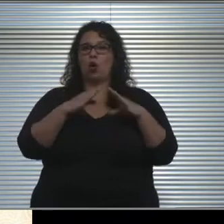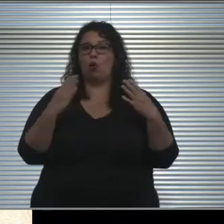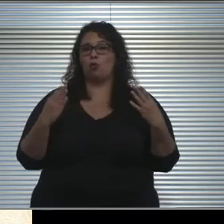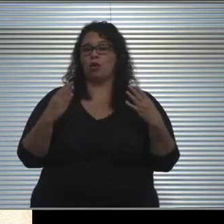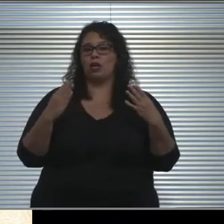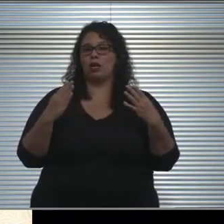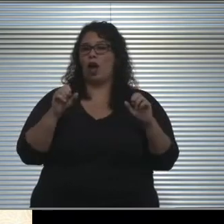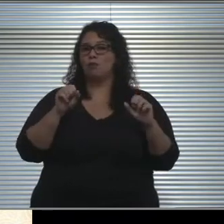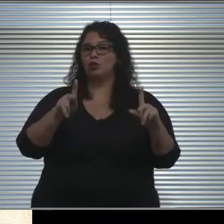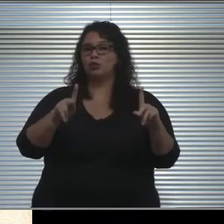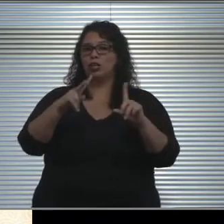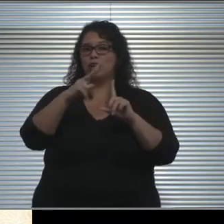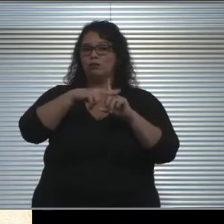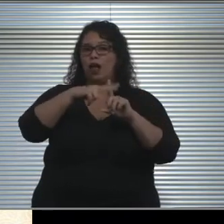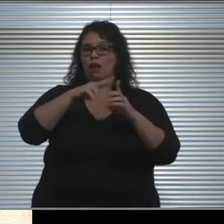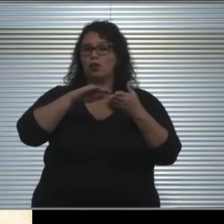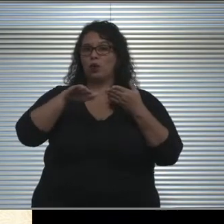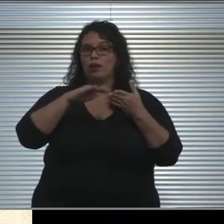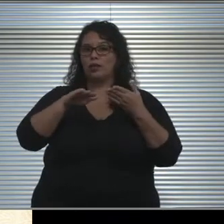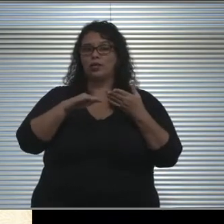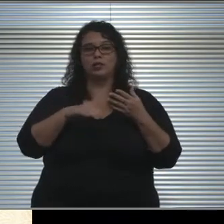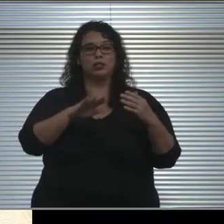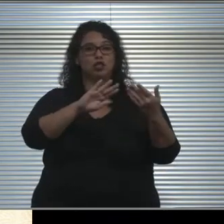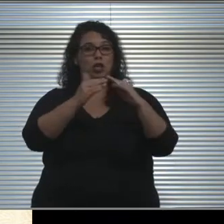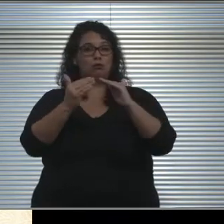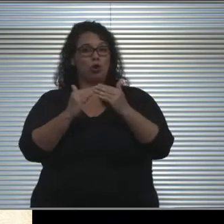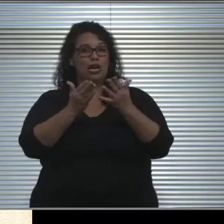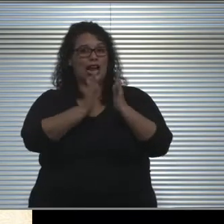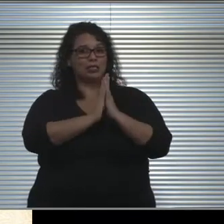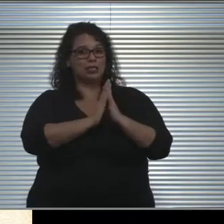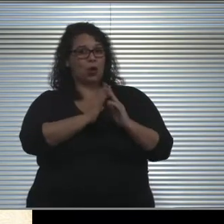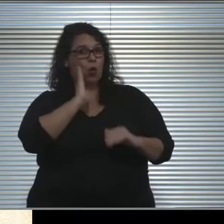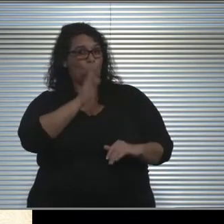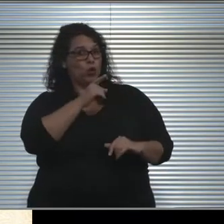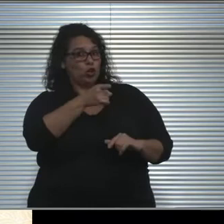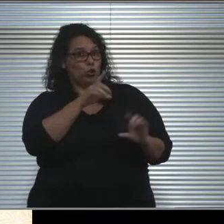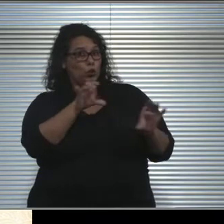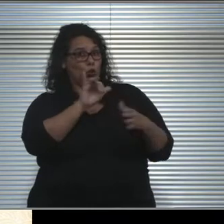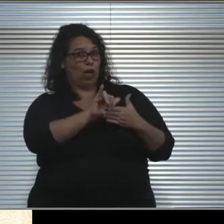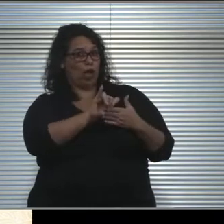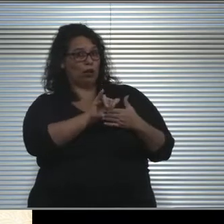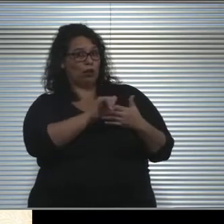So the obvious question from our community is, well, are you going to do it? Where do you sit with this?